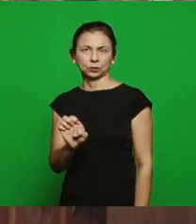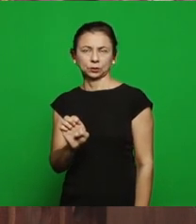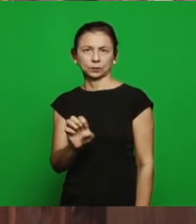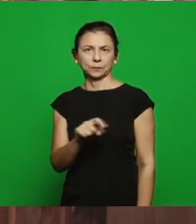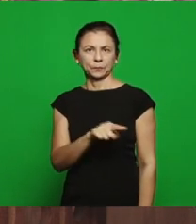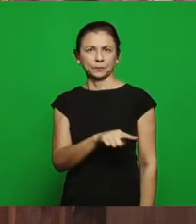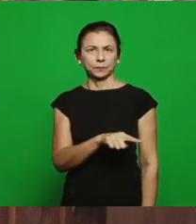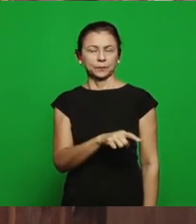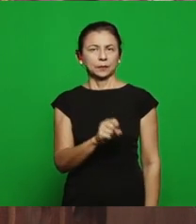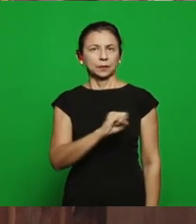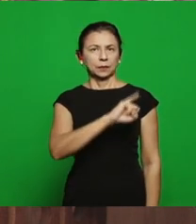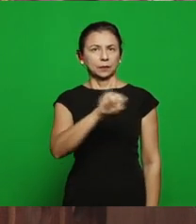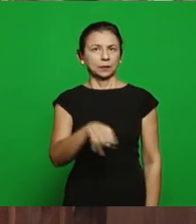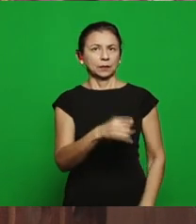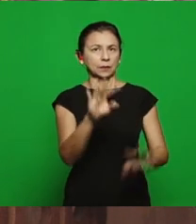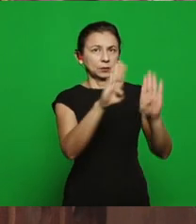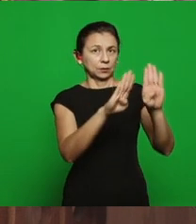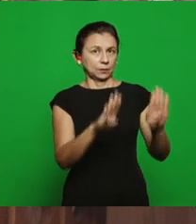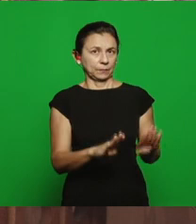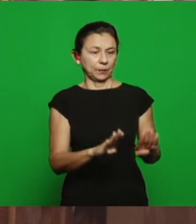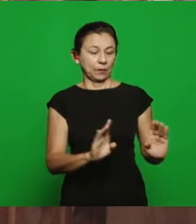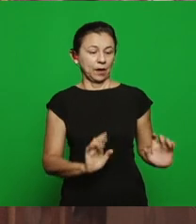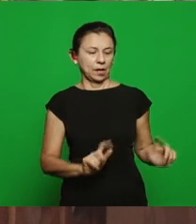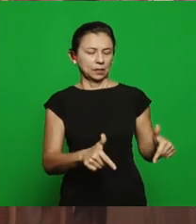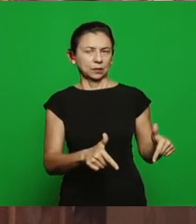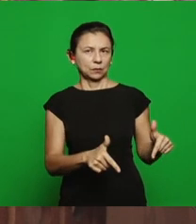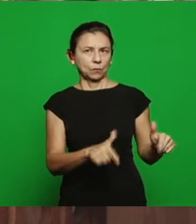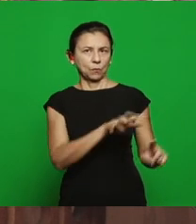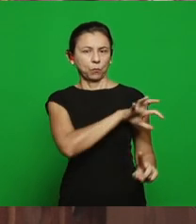here and her action, she complements